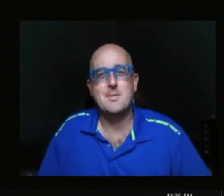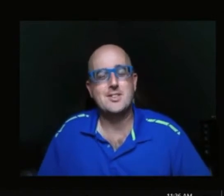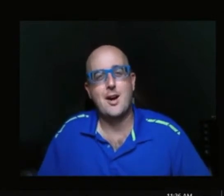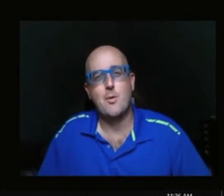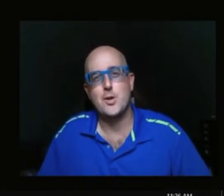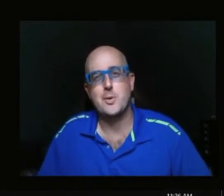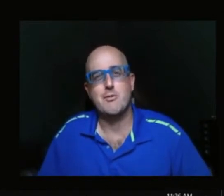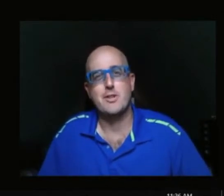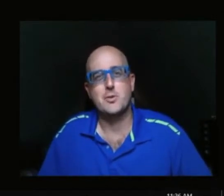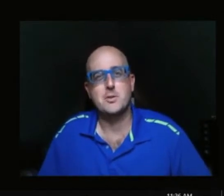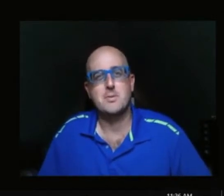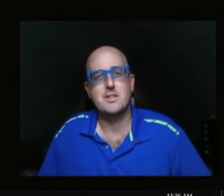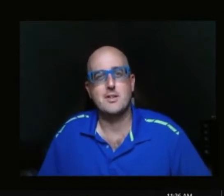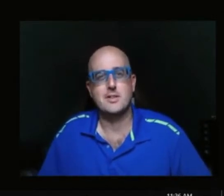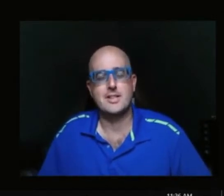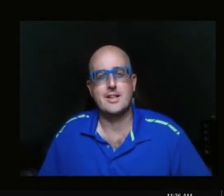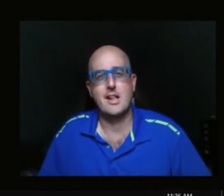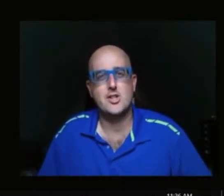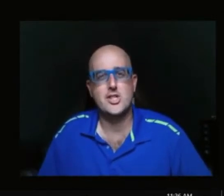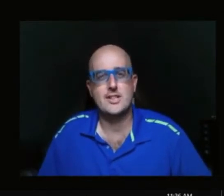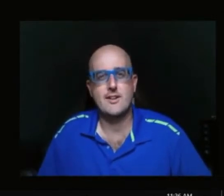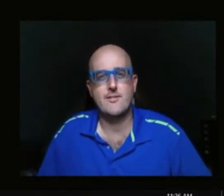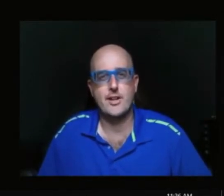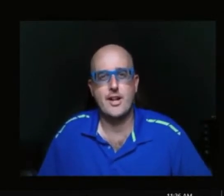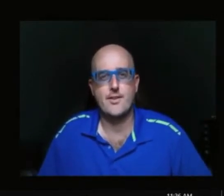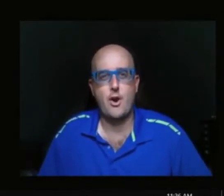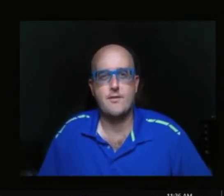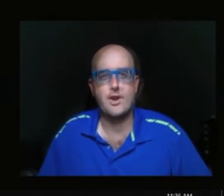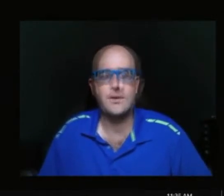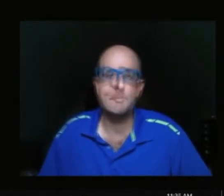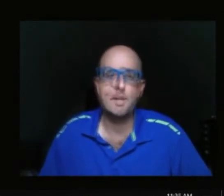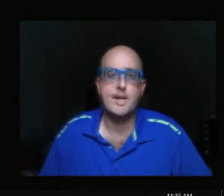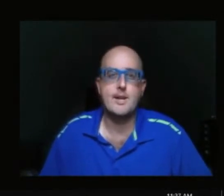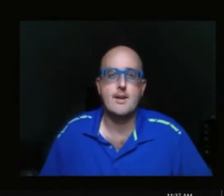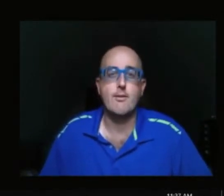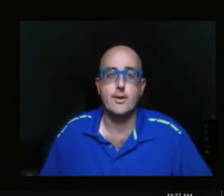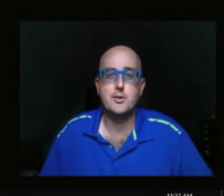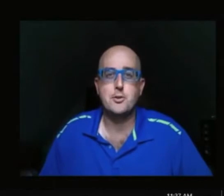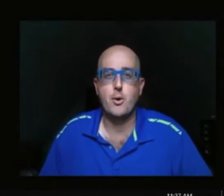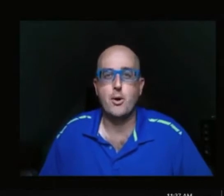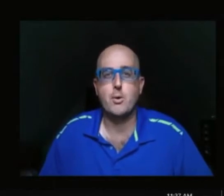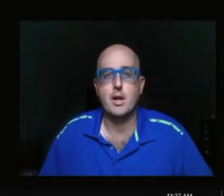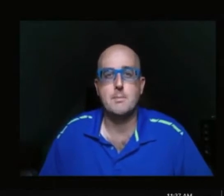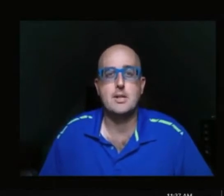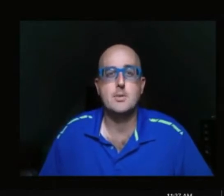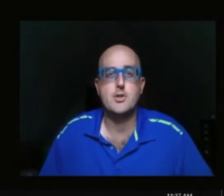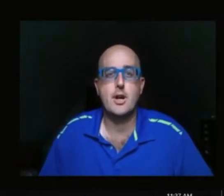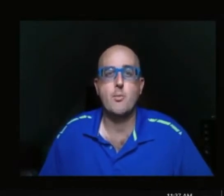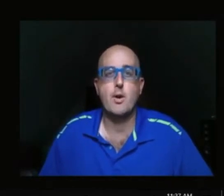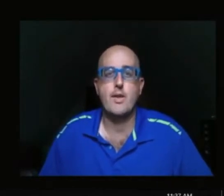Scott Walsh with the Resource Materials and Technology Center for the Deaf and Hard of Hearing. For this tutorial we're going to be demonstrating with a